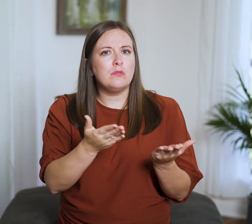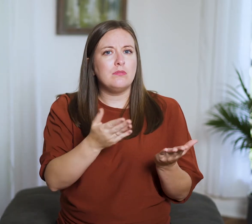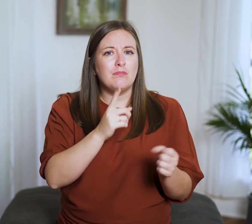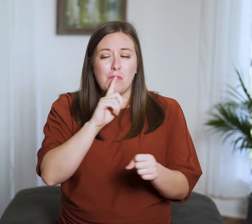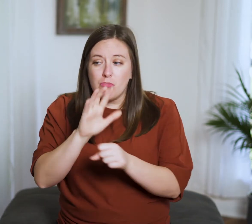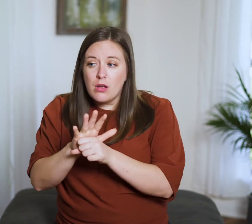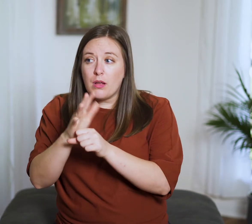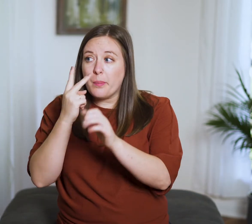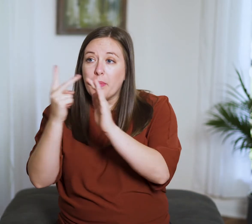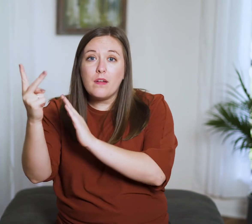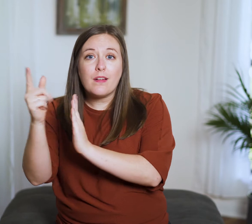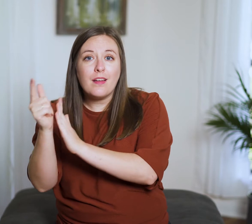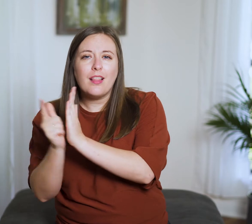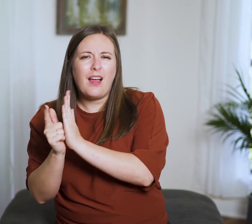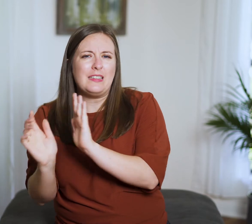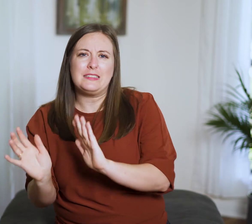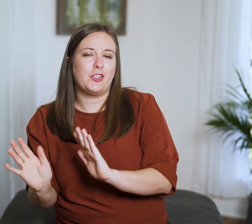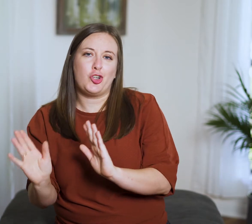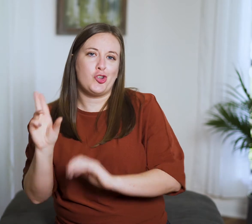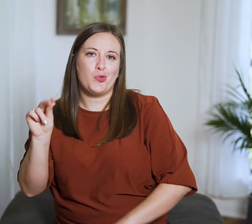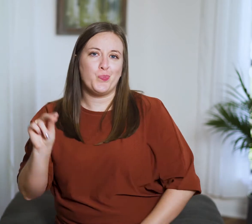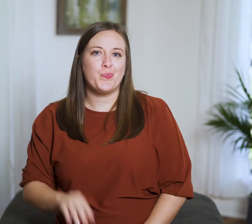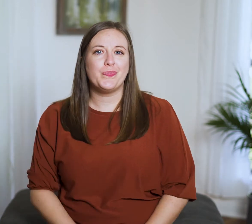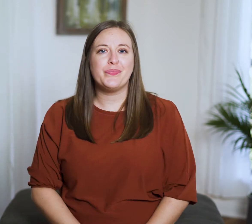not promises or prophecies or law,